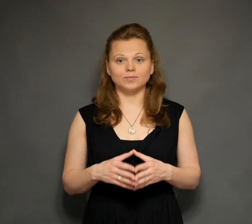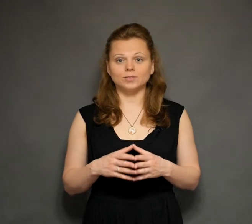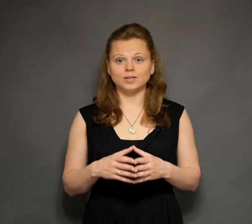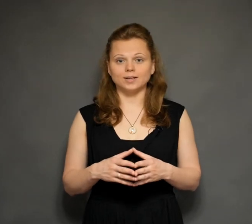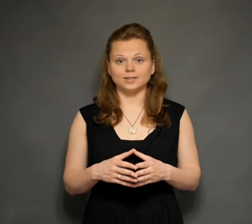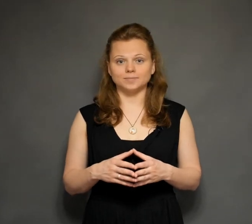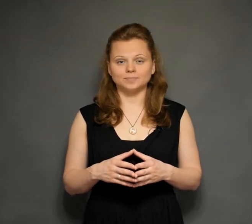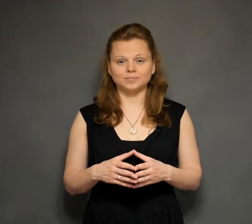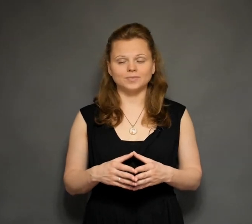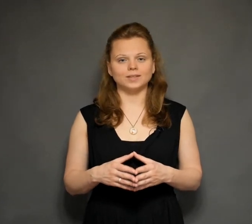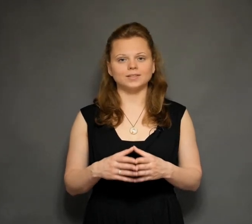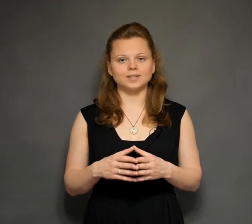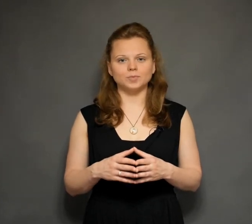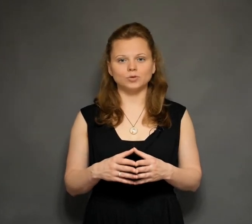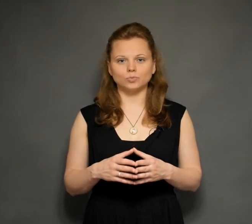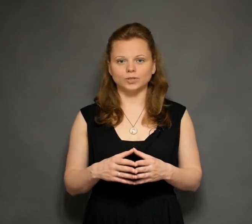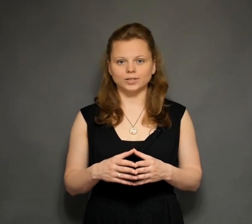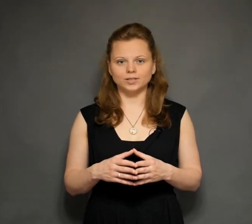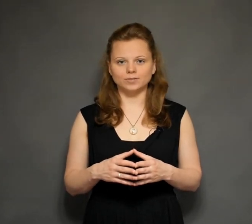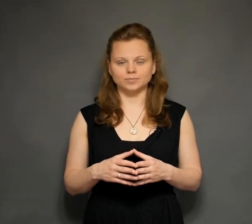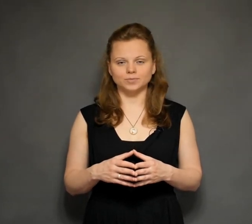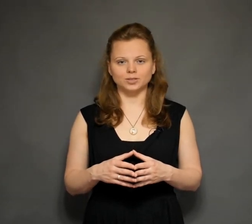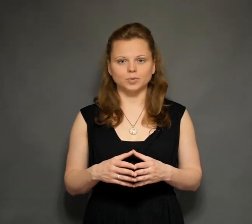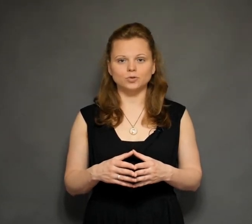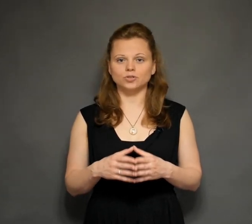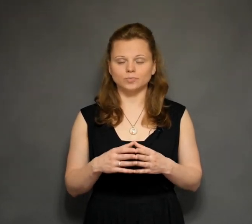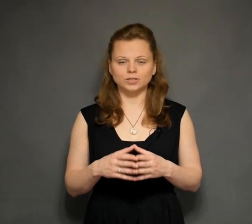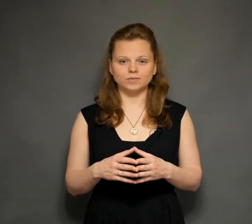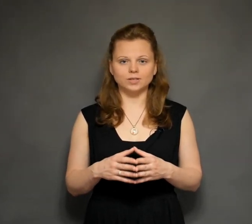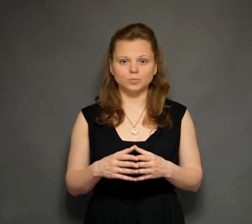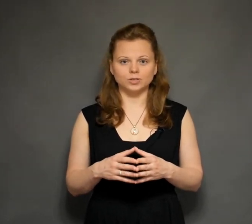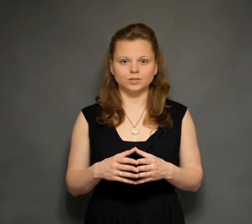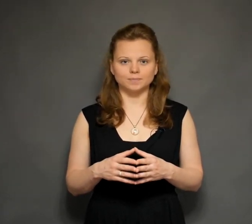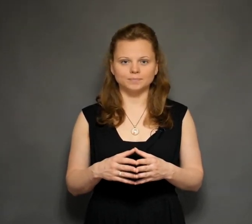federal The largest files are located in Moscow and St. Petersburg